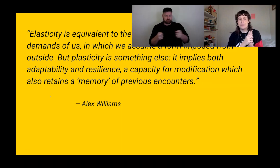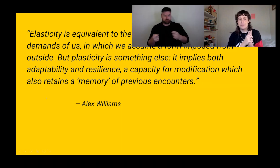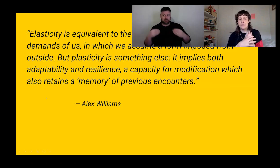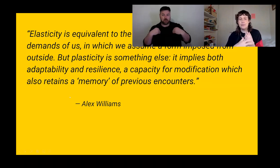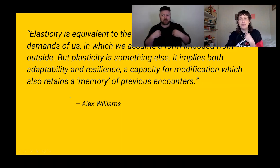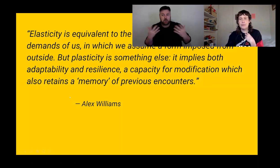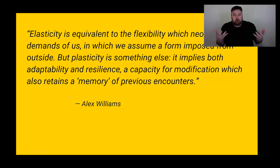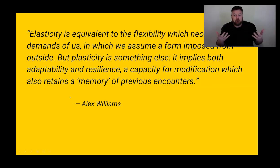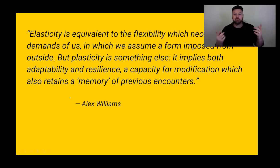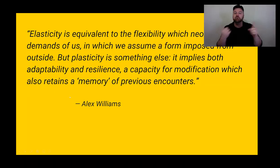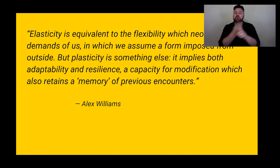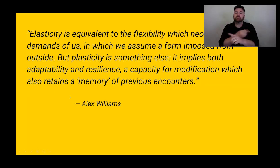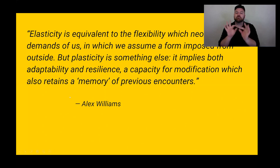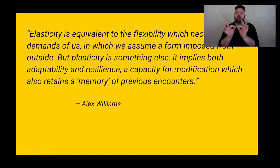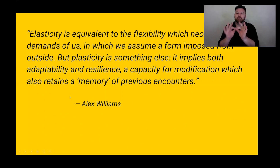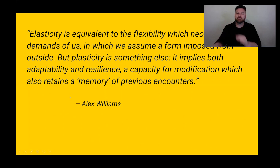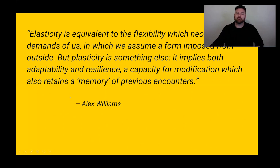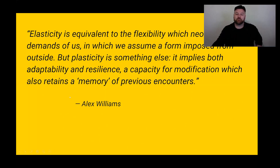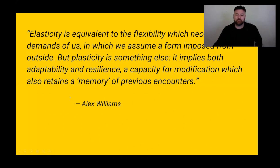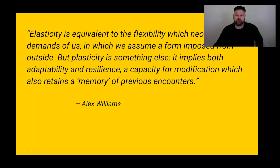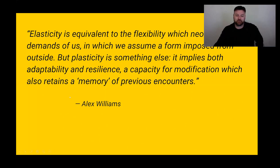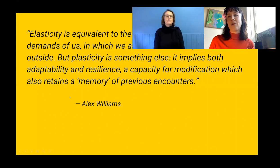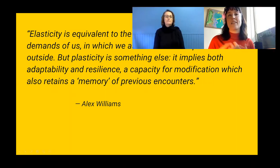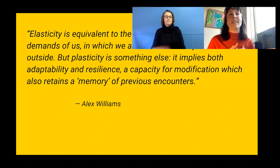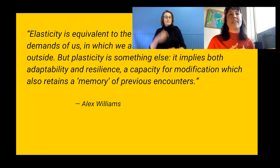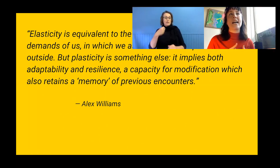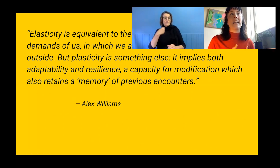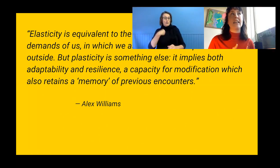So we began - this is a good way to start